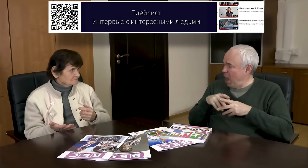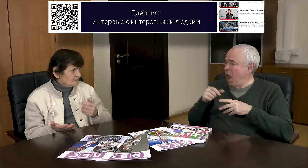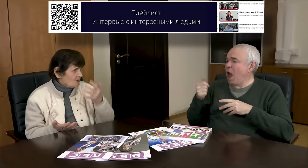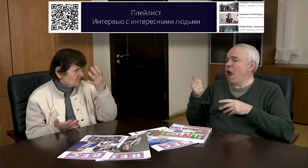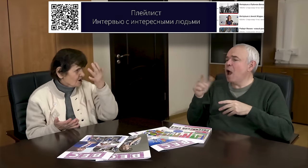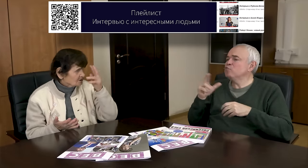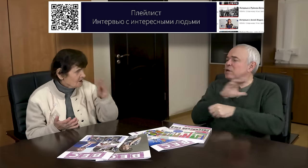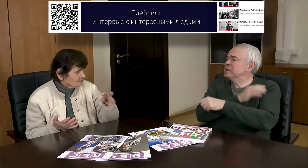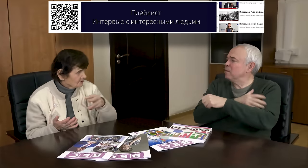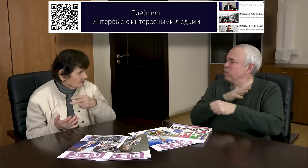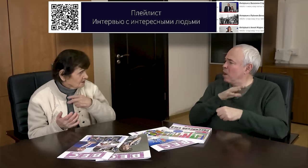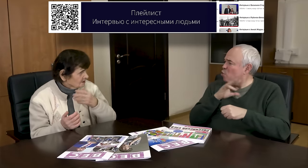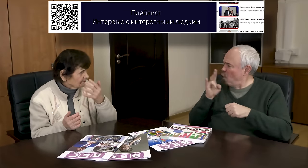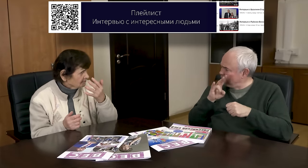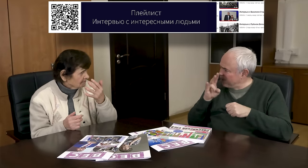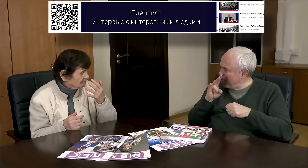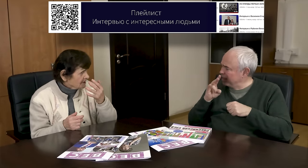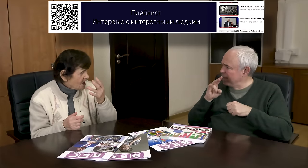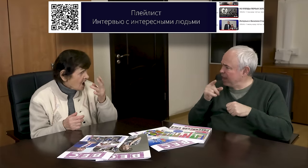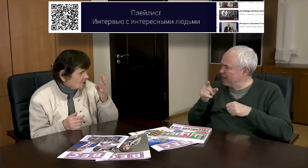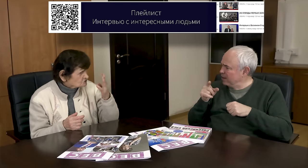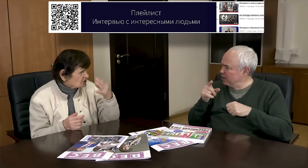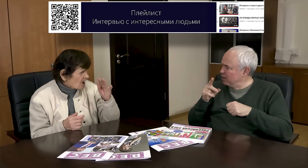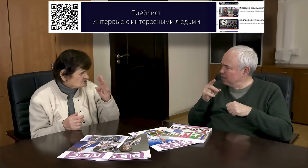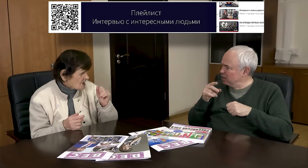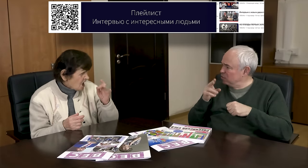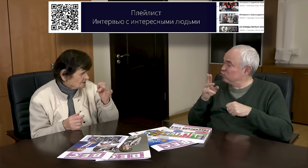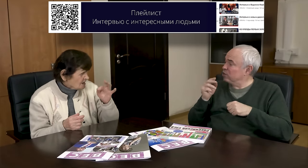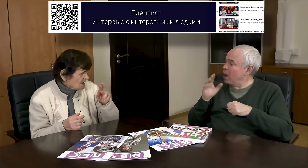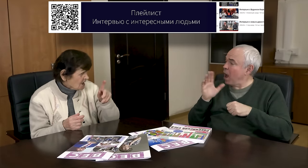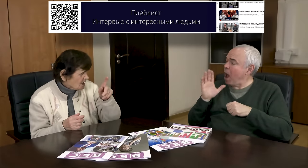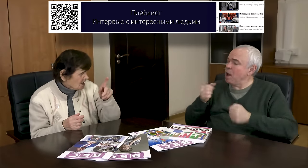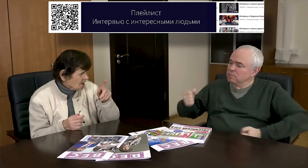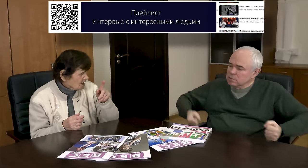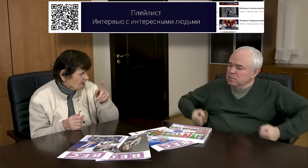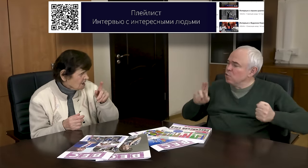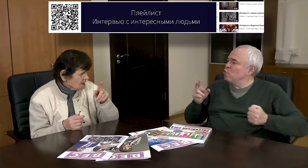Who were the strongest skiers? From Norway?